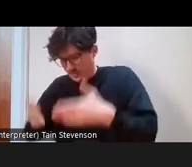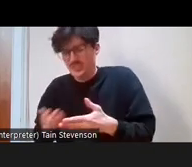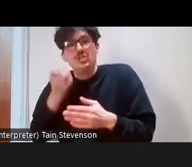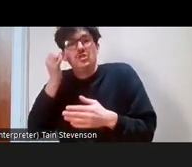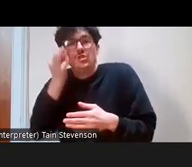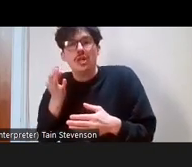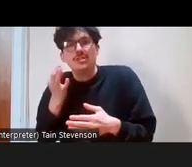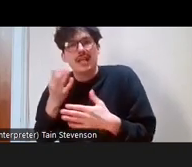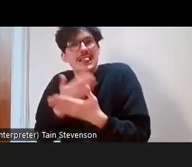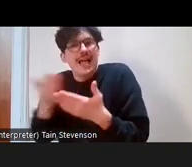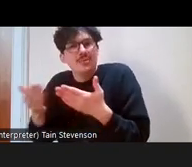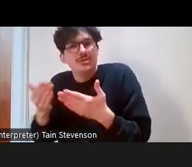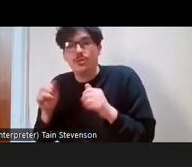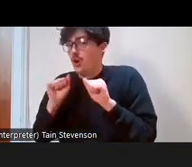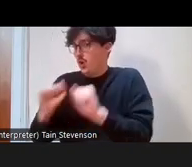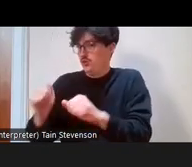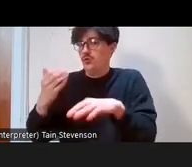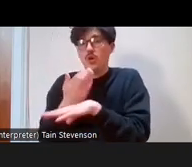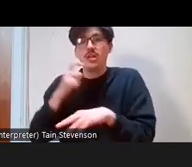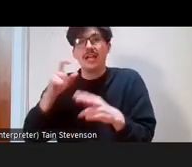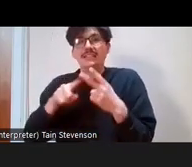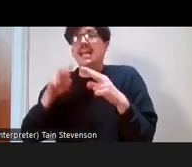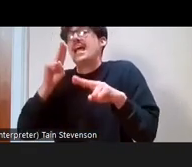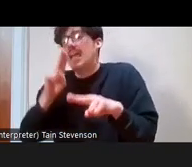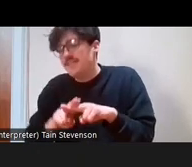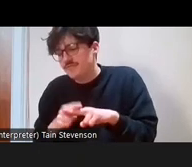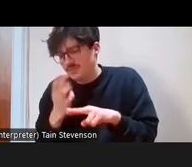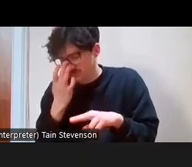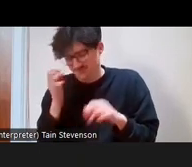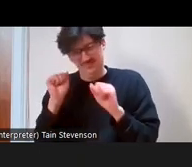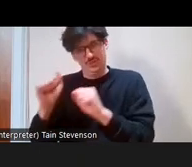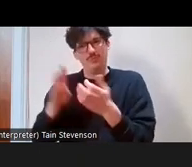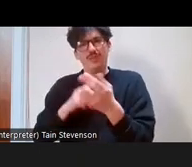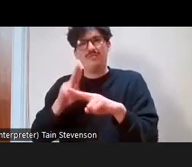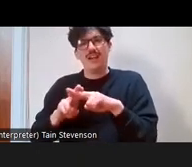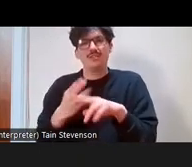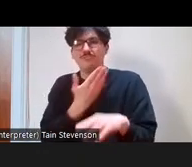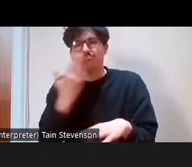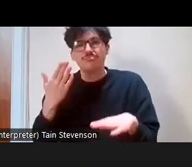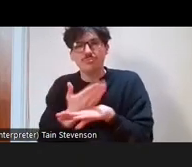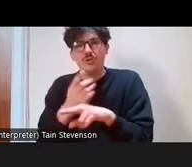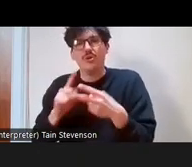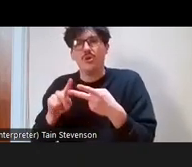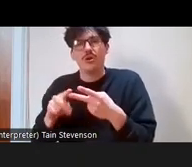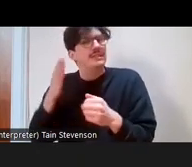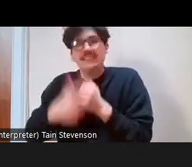you working class, if, for example your parents were unemployed or never worked? Are you working